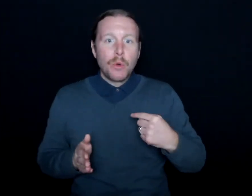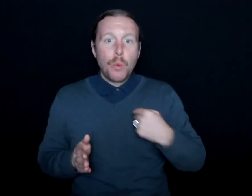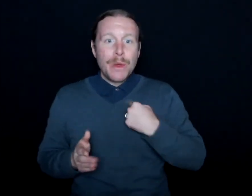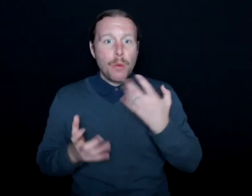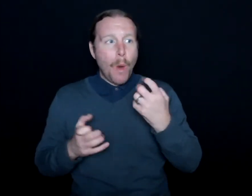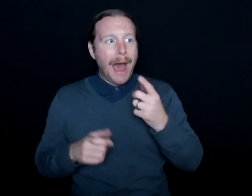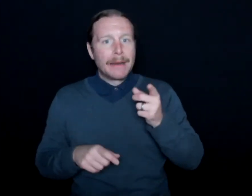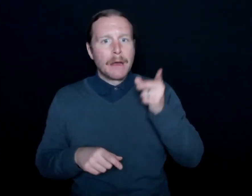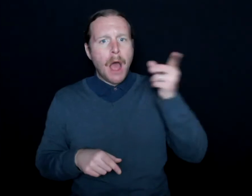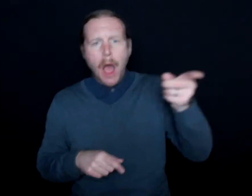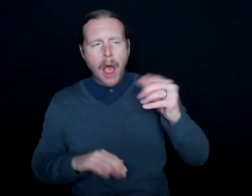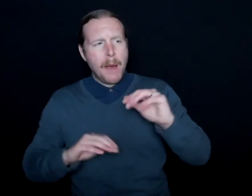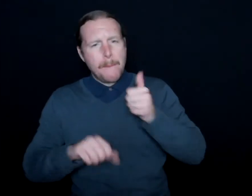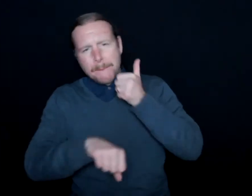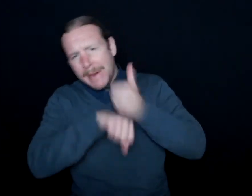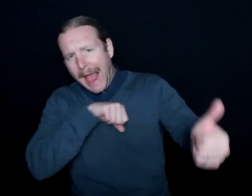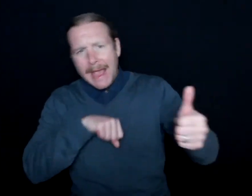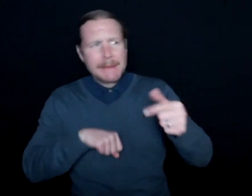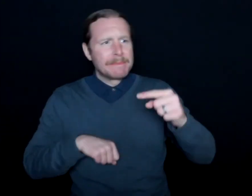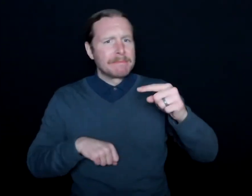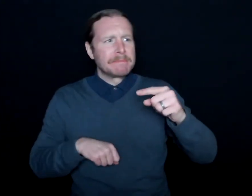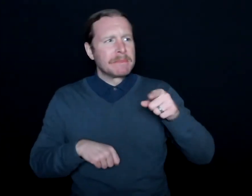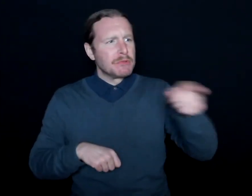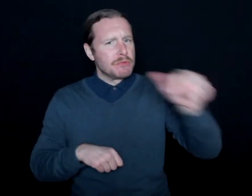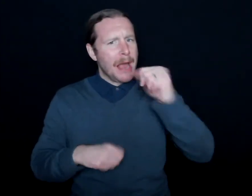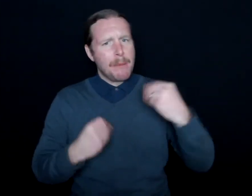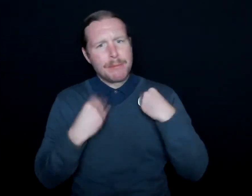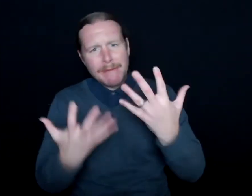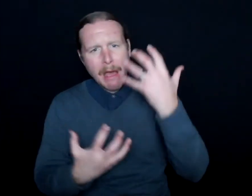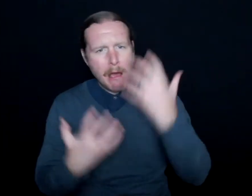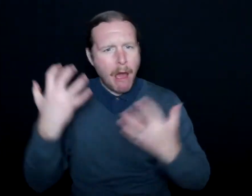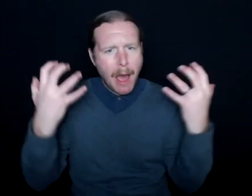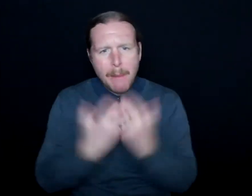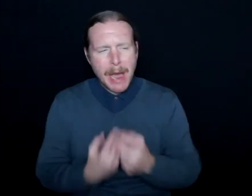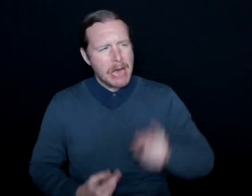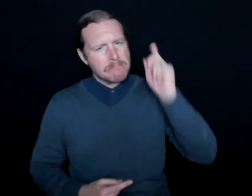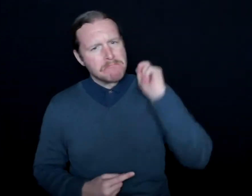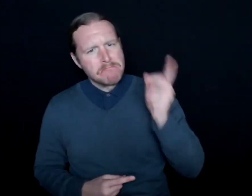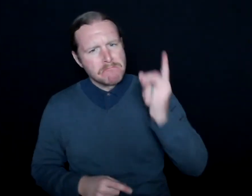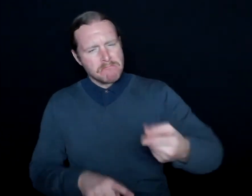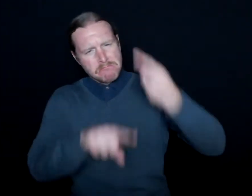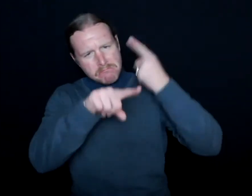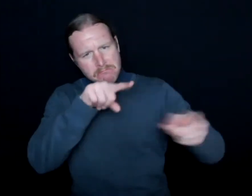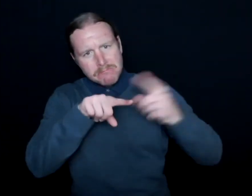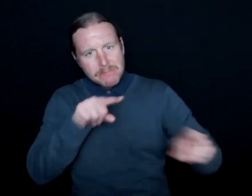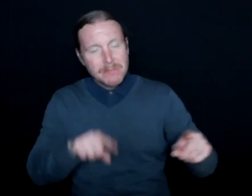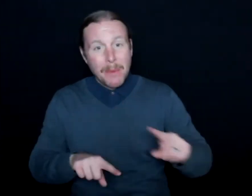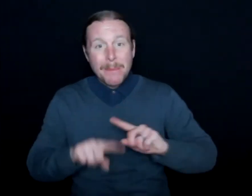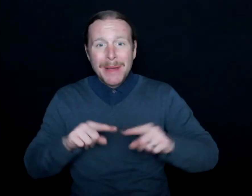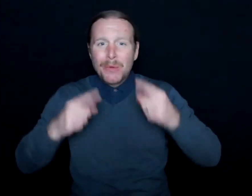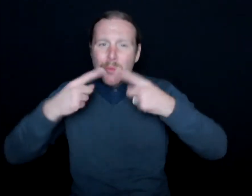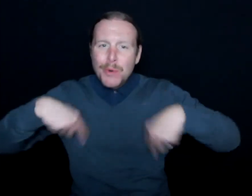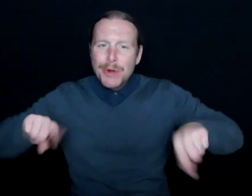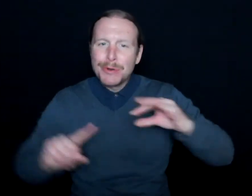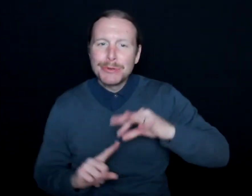and say, oh, how dare you not provide accommodations or accessibility? We're all unique human individuals,